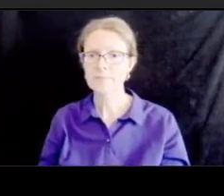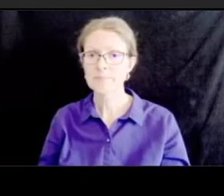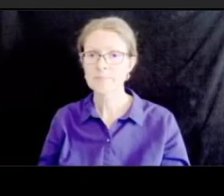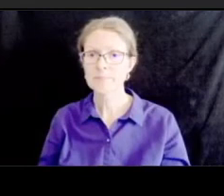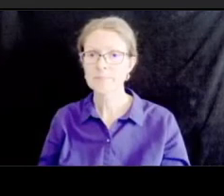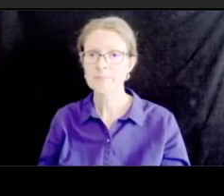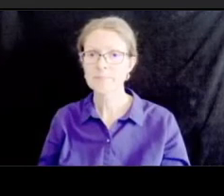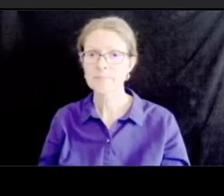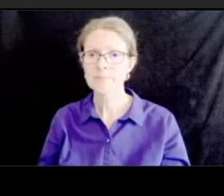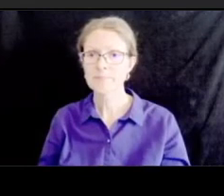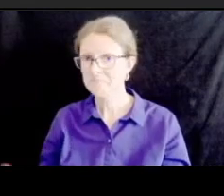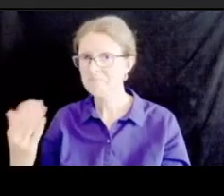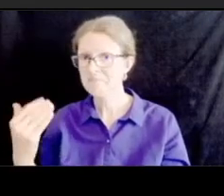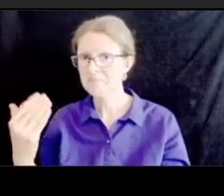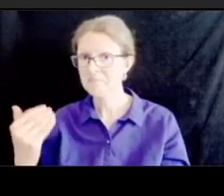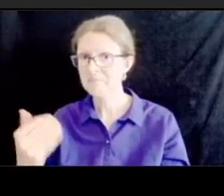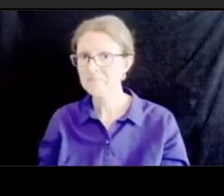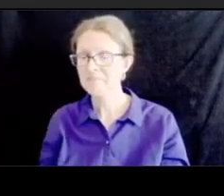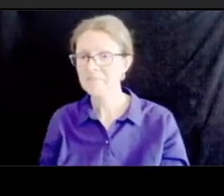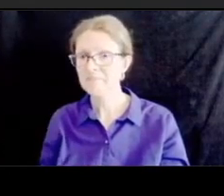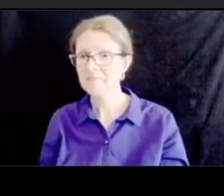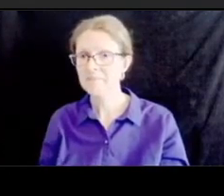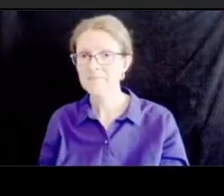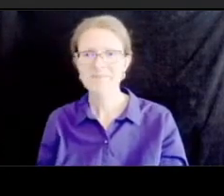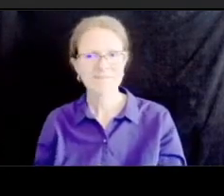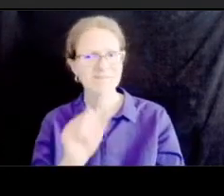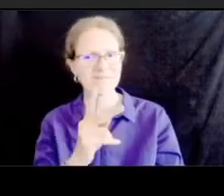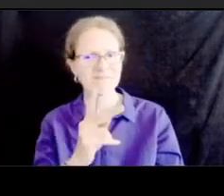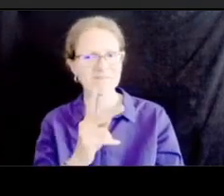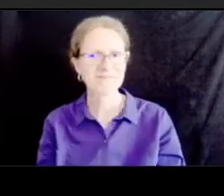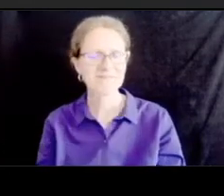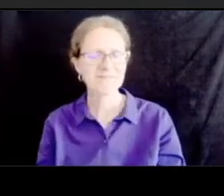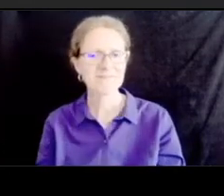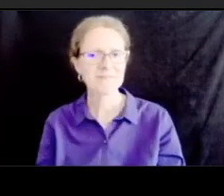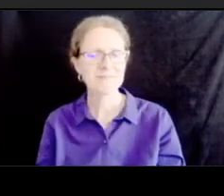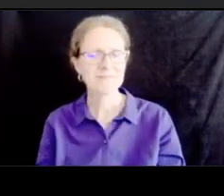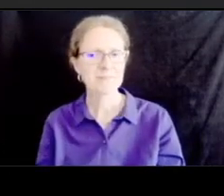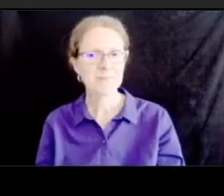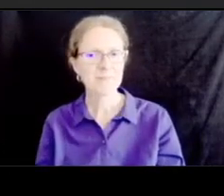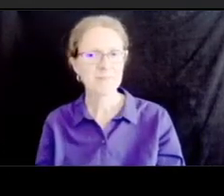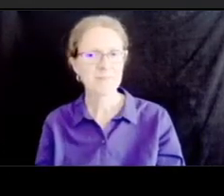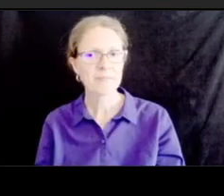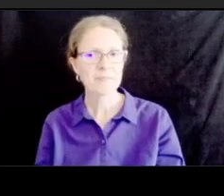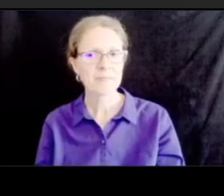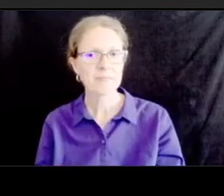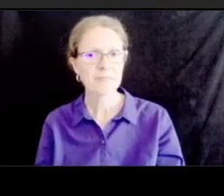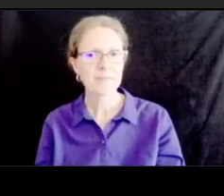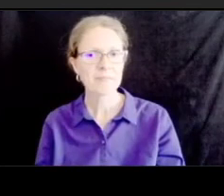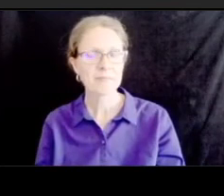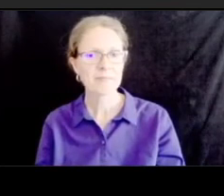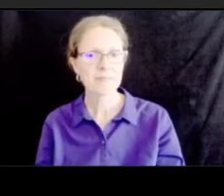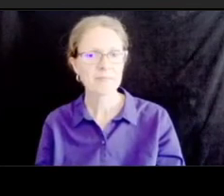and say what i what i put in in the q a i i'm the former pedestrian council member who was on the